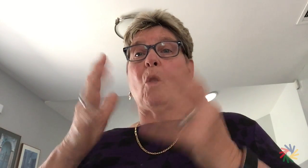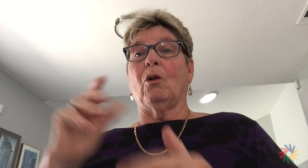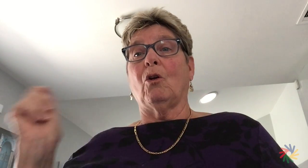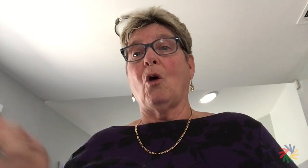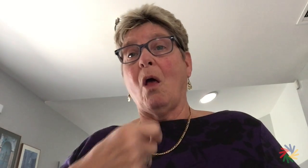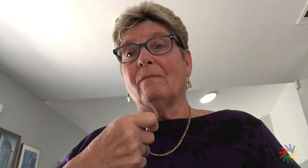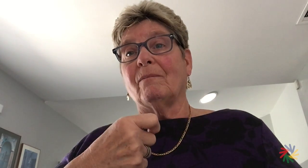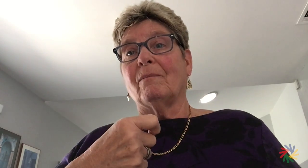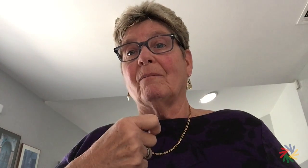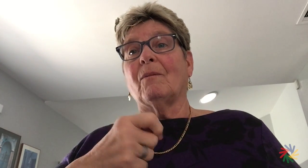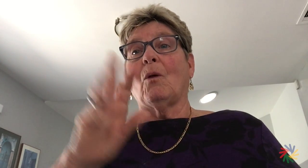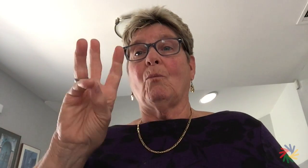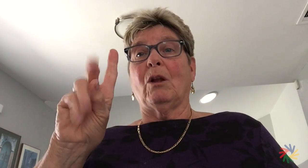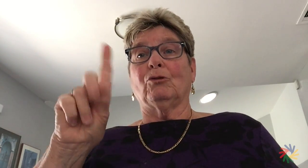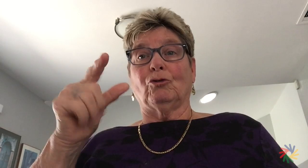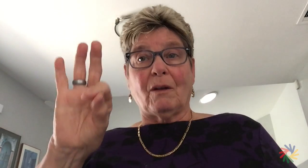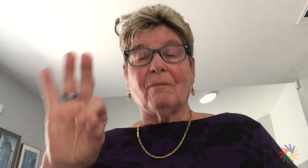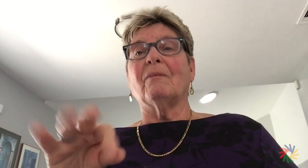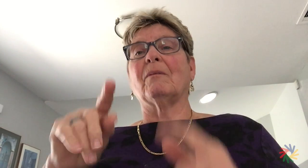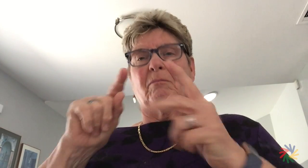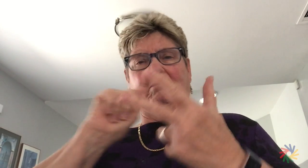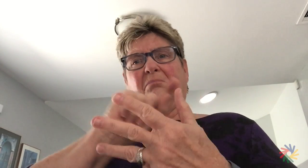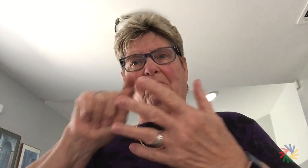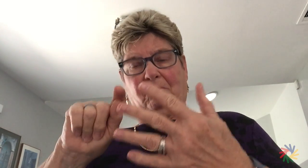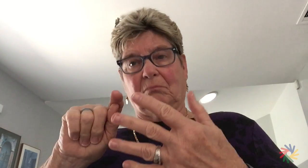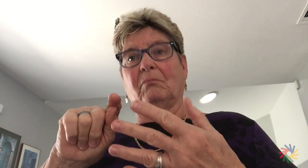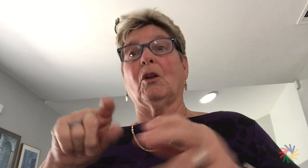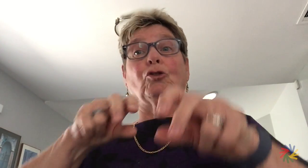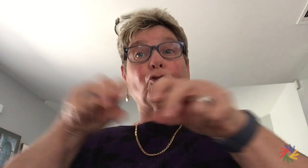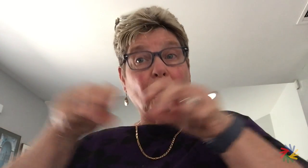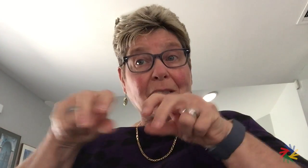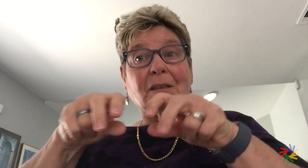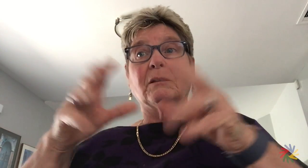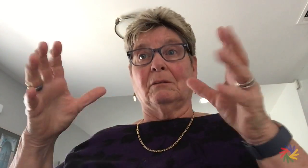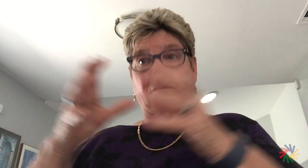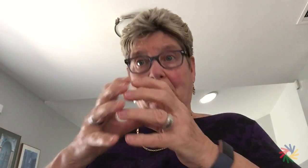Now we propose that associate members meaning international governing body